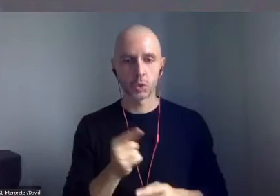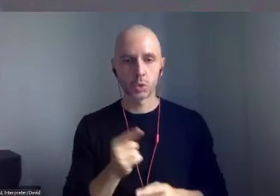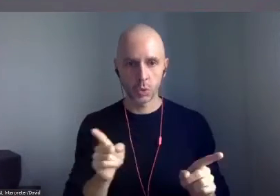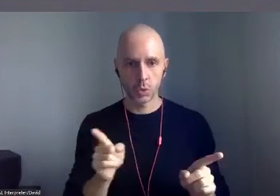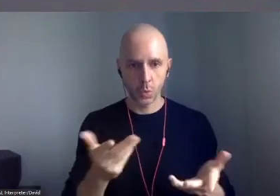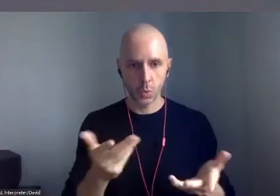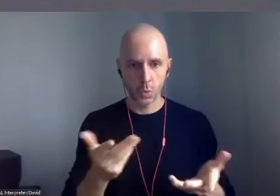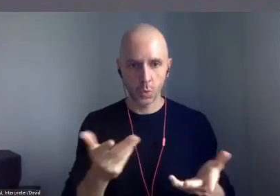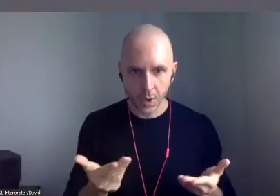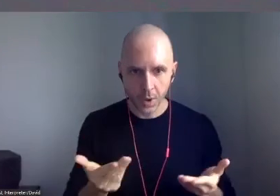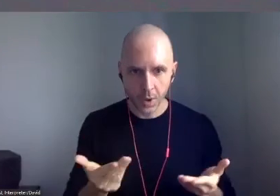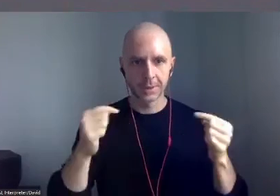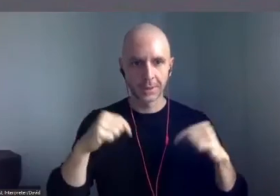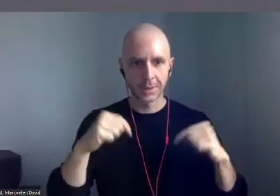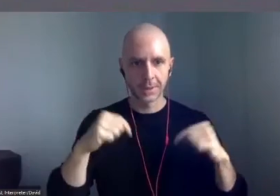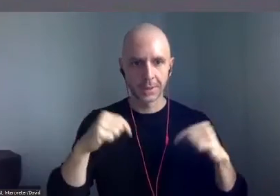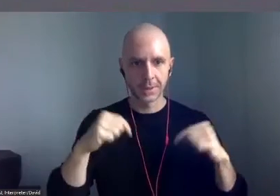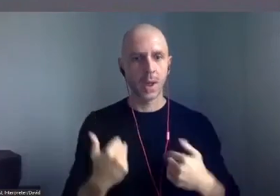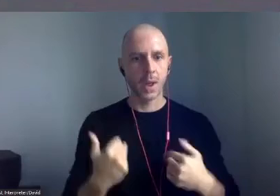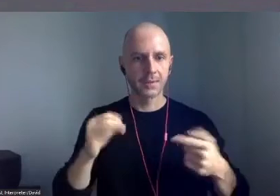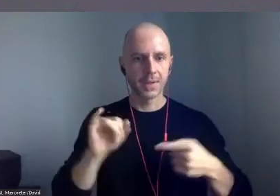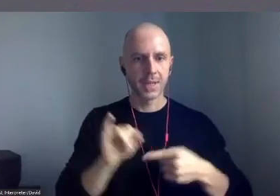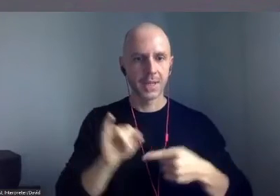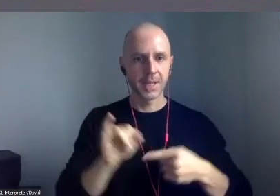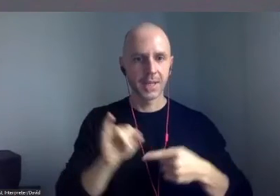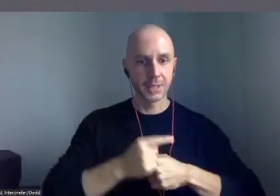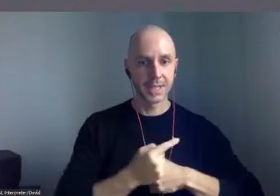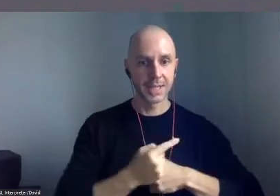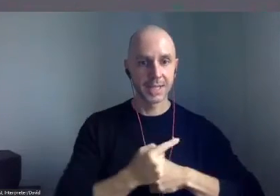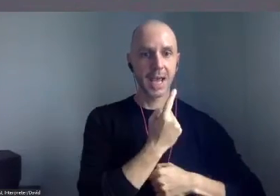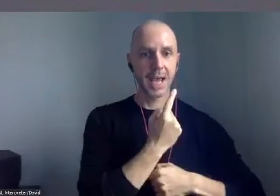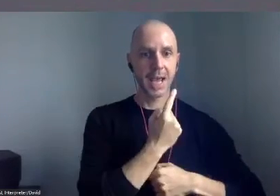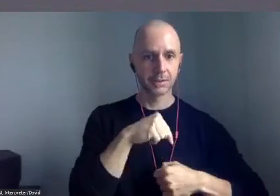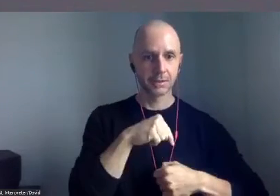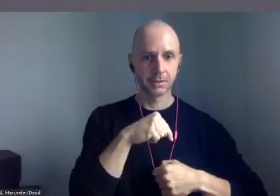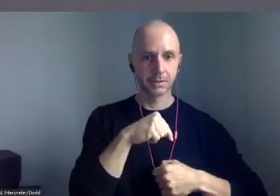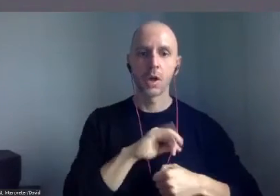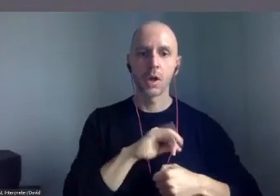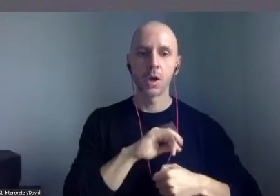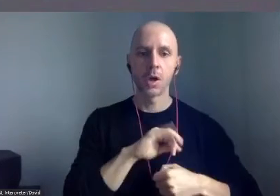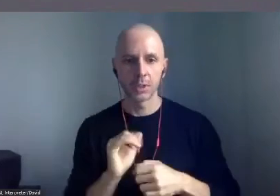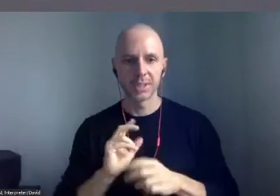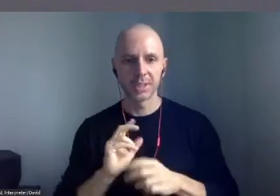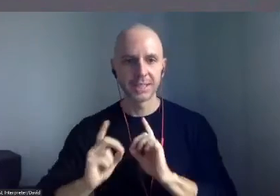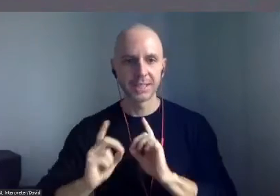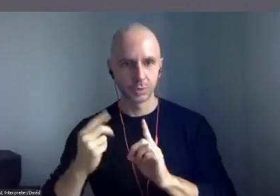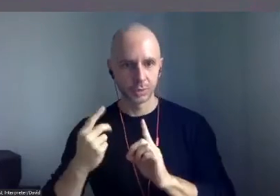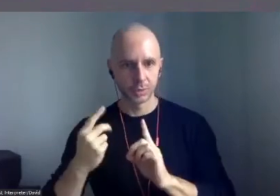Industry Days and Indigenous Digital Development Day. Programming all on our site, Eventtia.